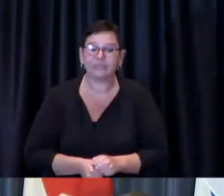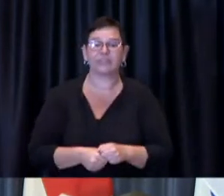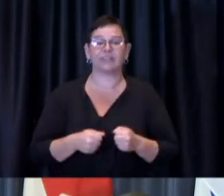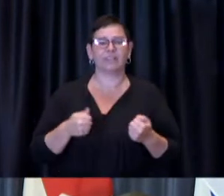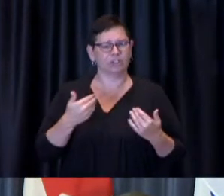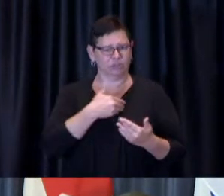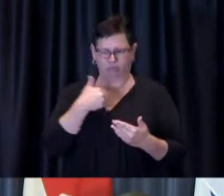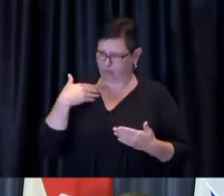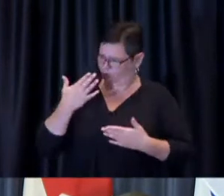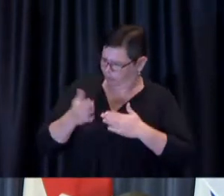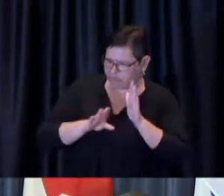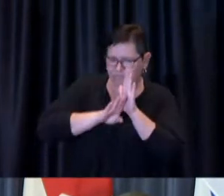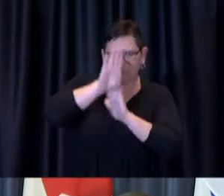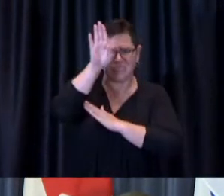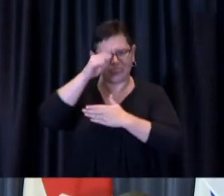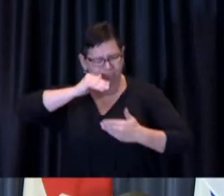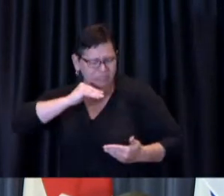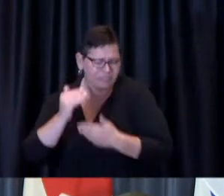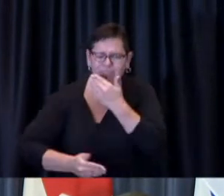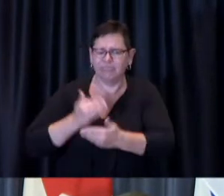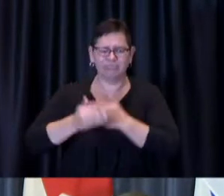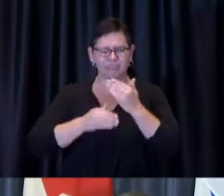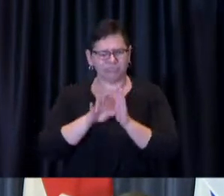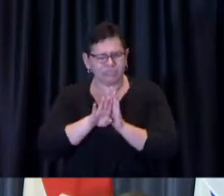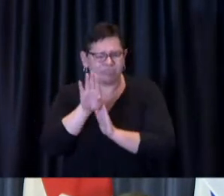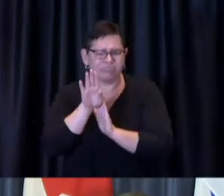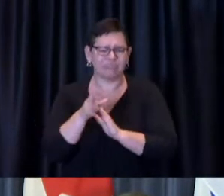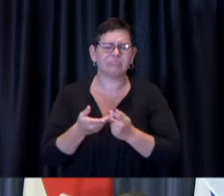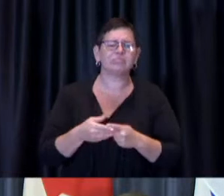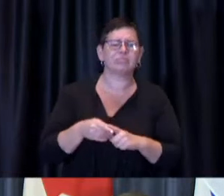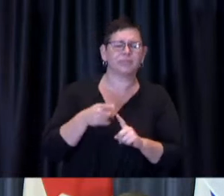More than 80 percent of all eligible Toronto residents age 12 and up